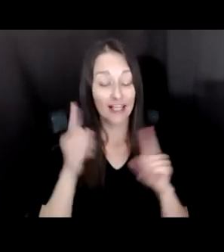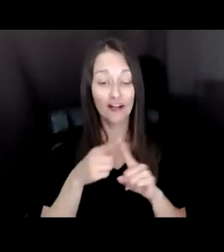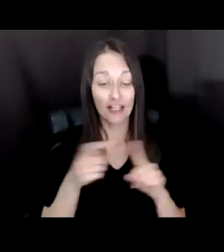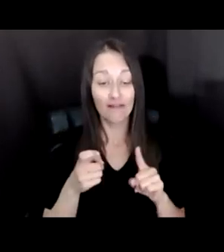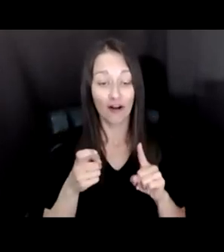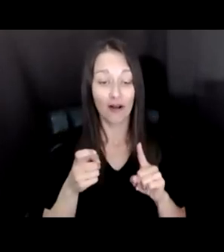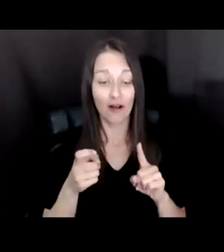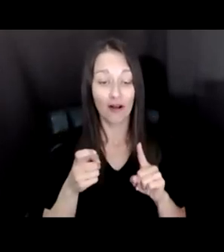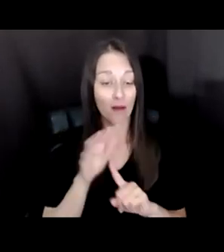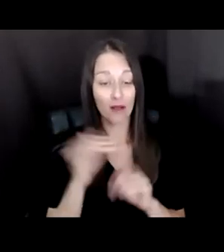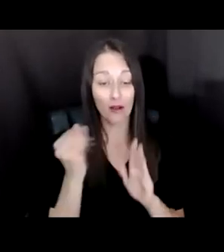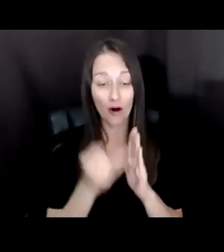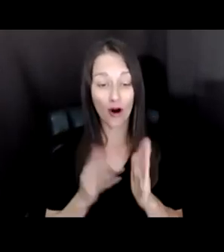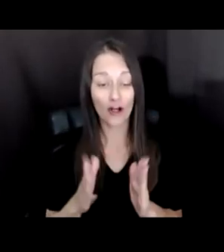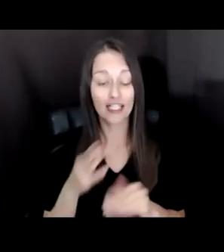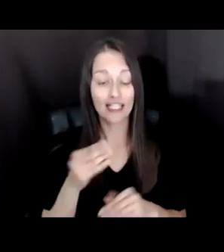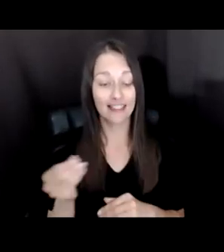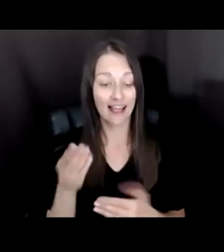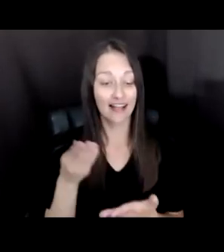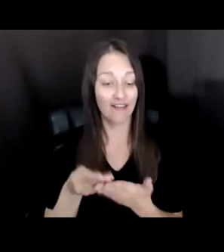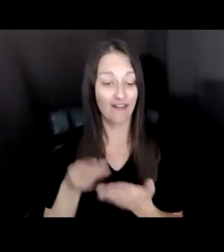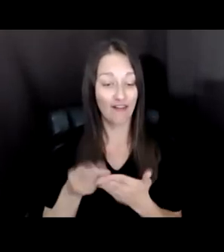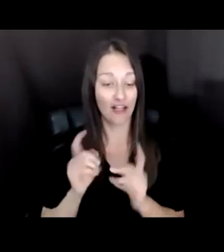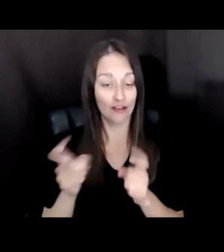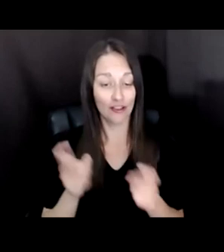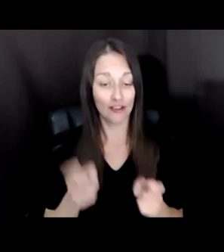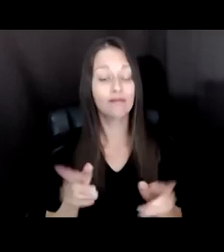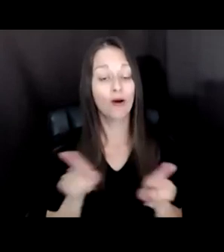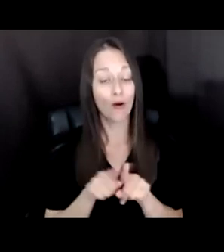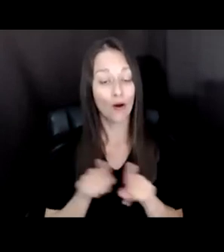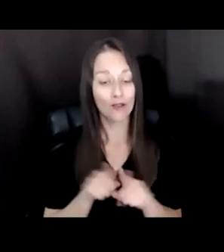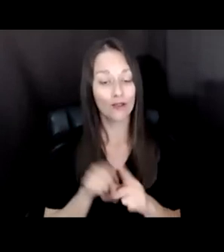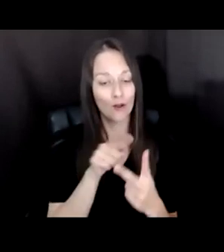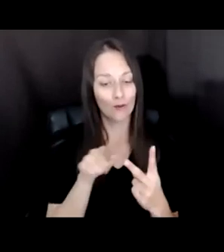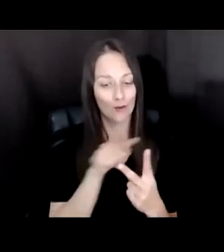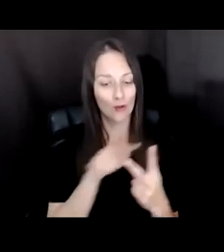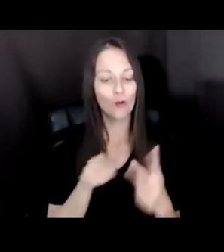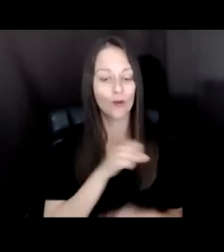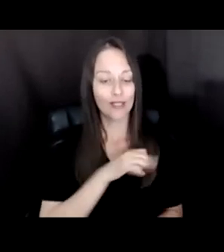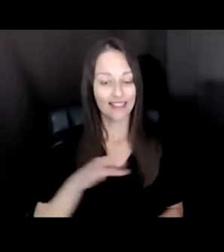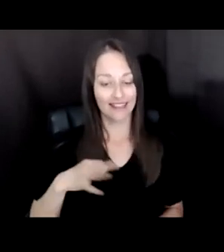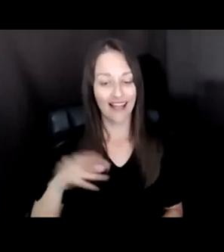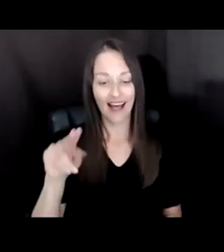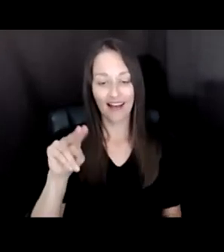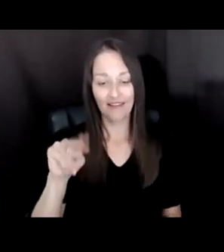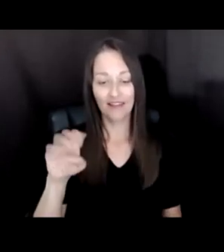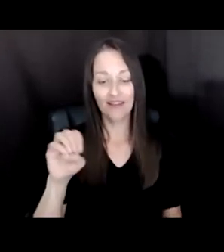YOU'LL ALSO BE HEARING FROM A DYNAMIC DUO OF NEA STAFF MEMBERS LEADING UP THIS IMPORTANT WORK.